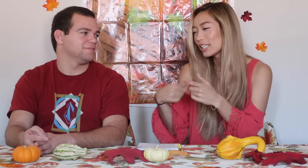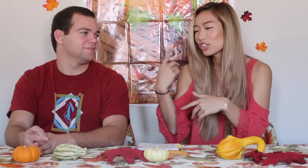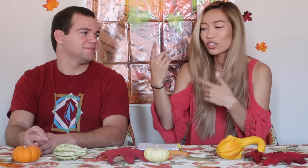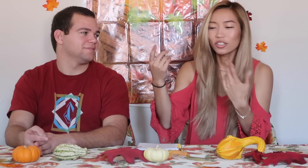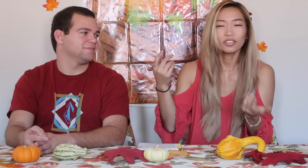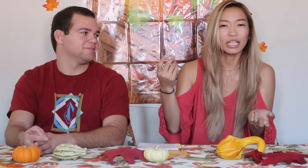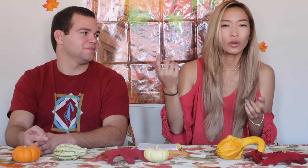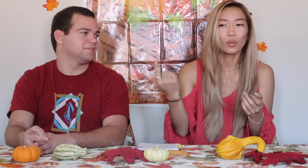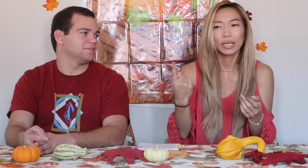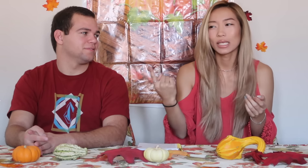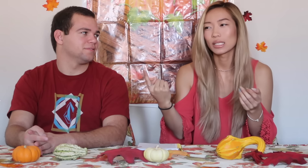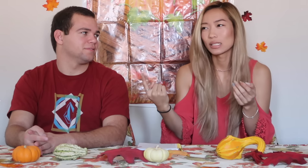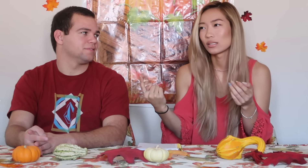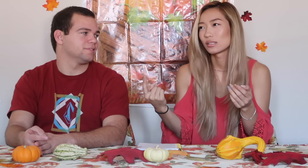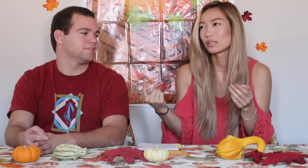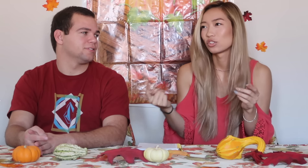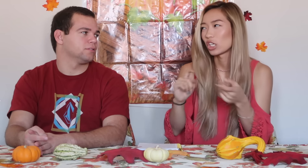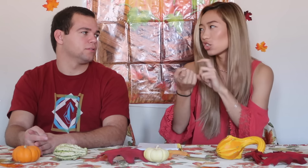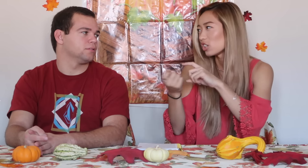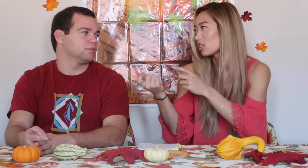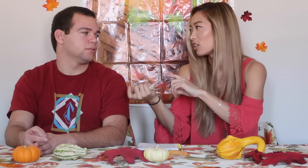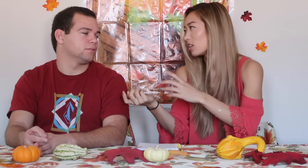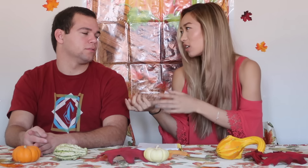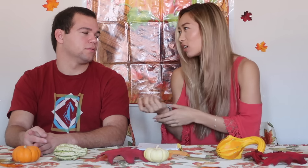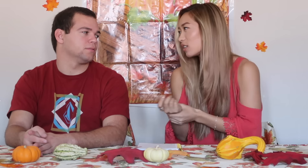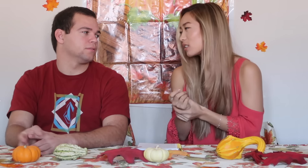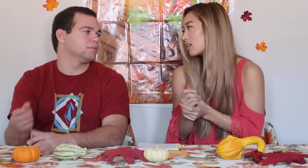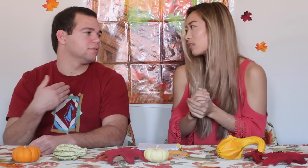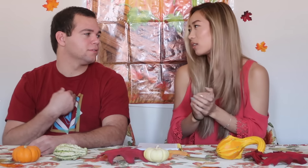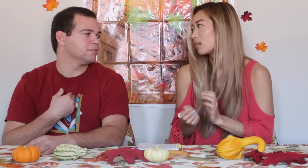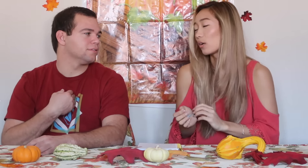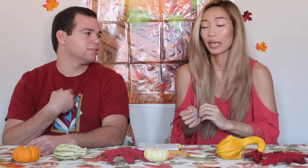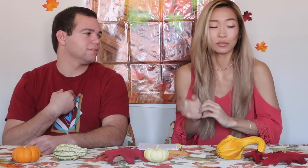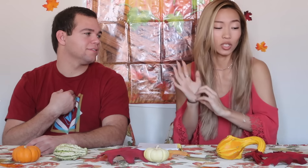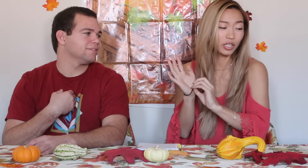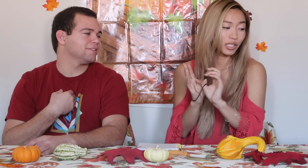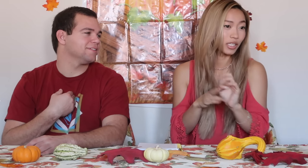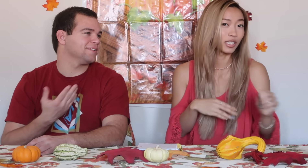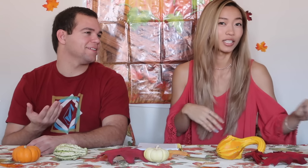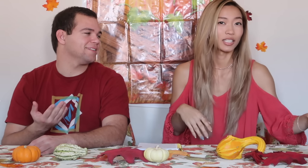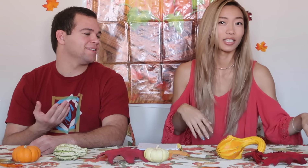But signs are always changing though. Okay, I'm sorry